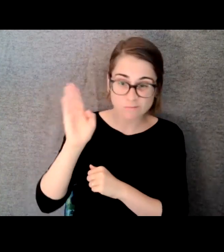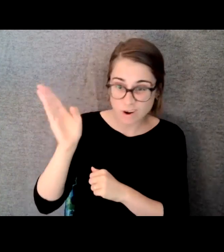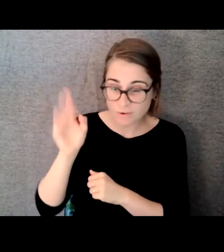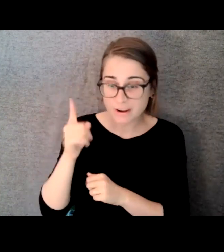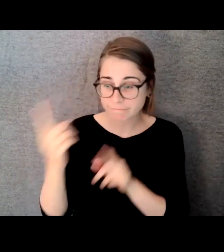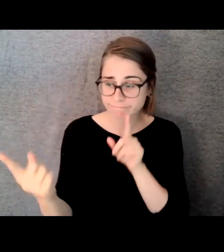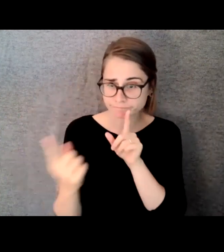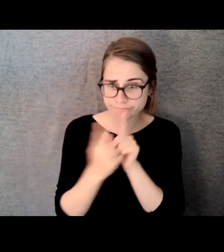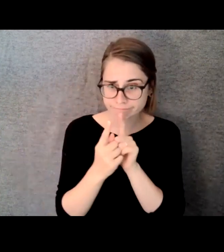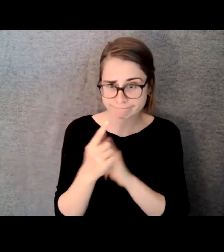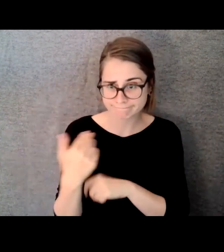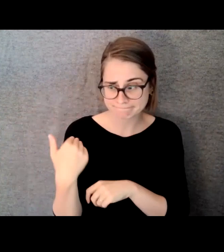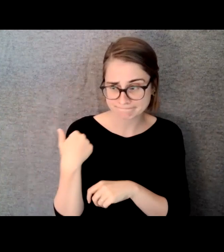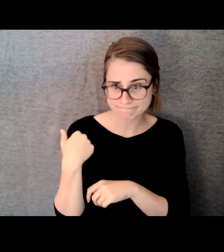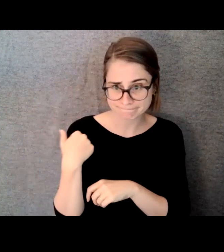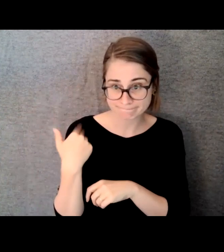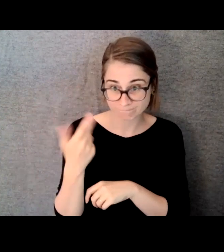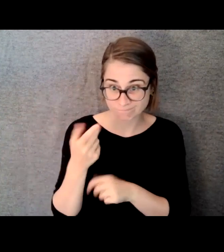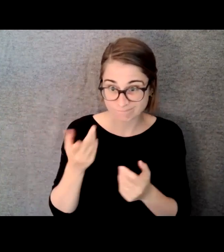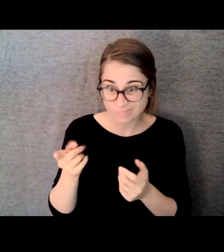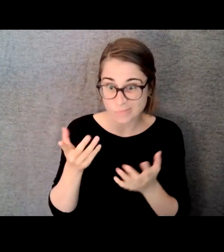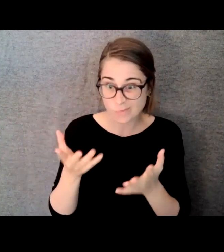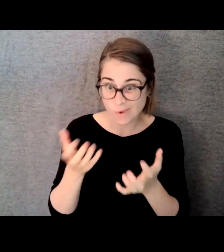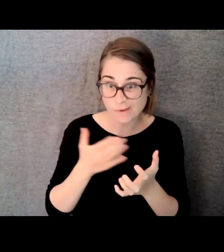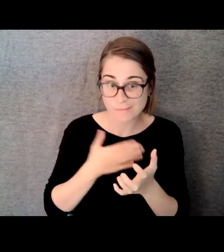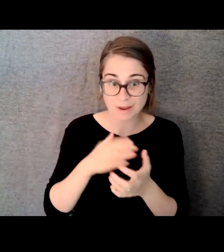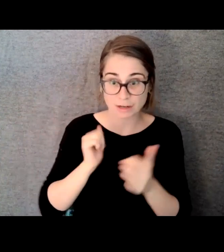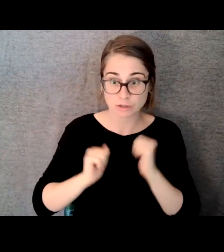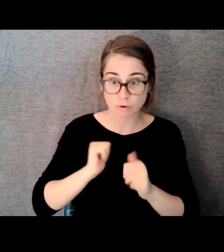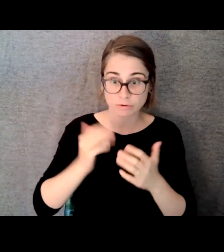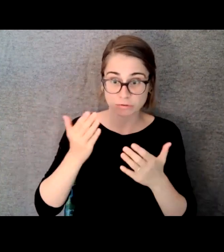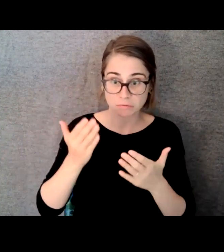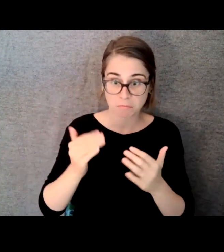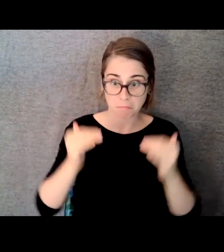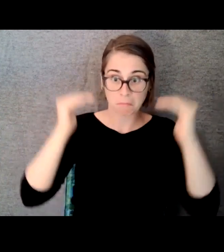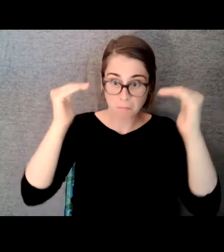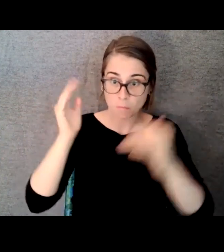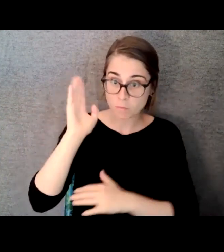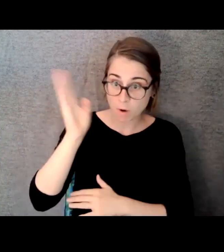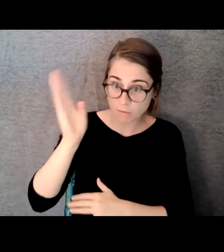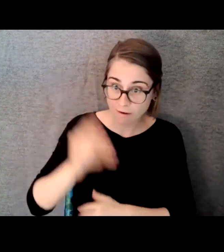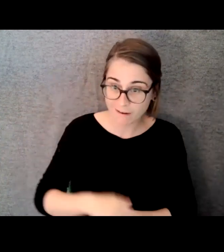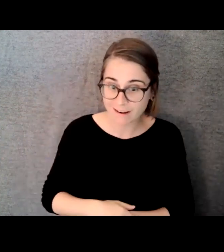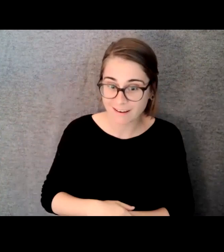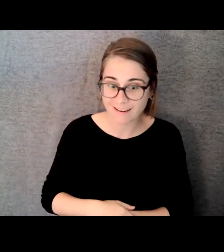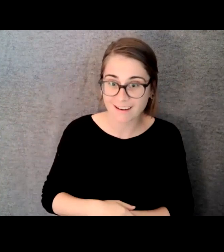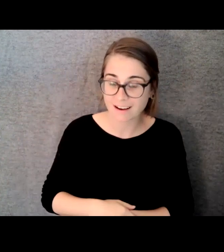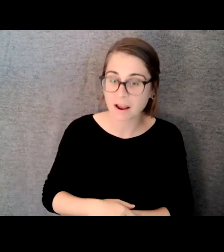and this was let's see in early 2020. And so once again, I'm like, wow, this looks